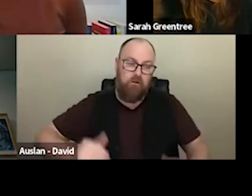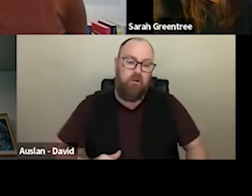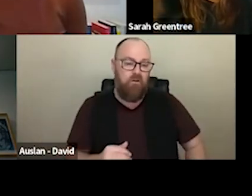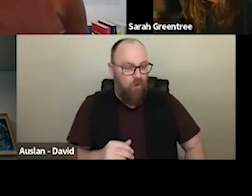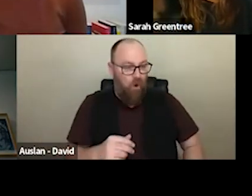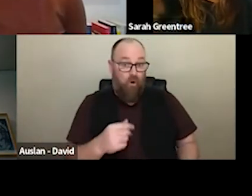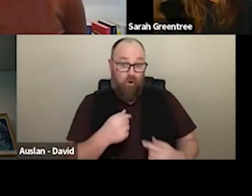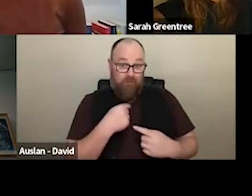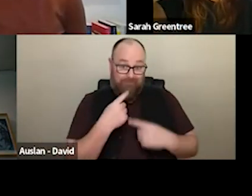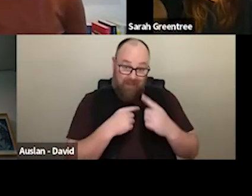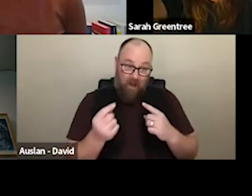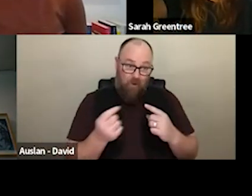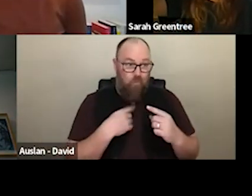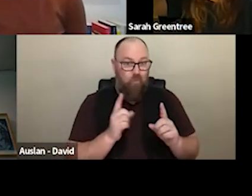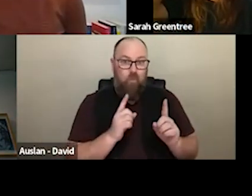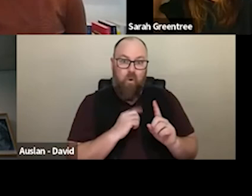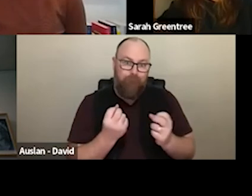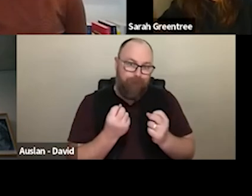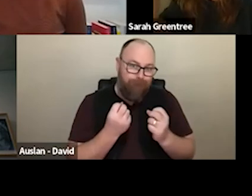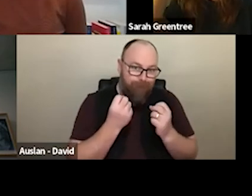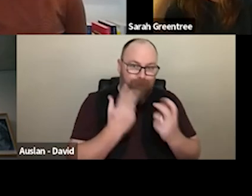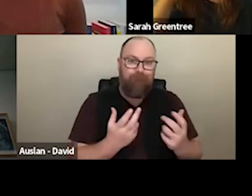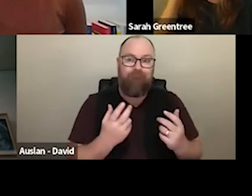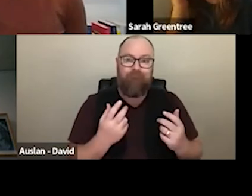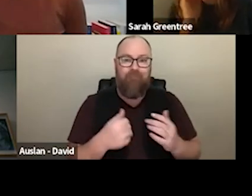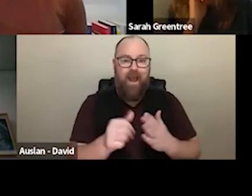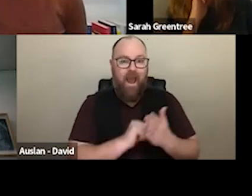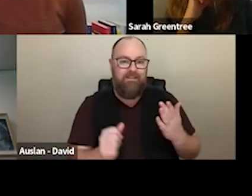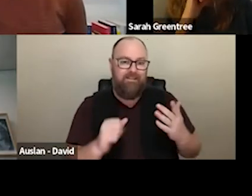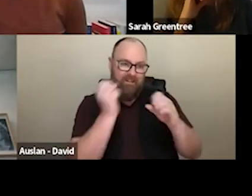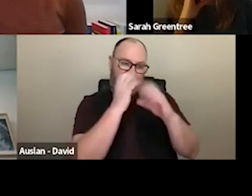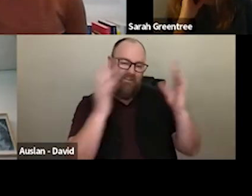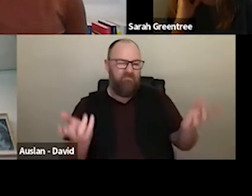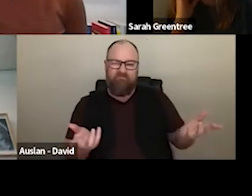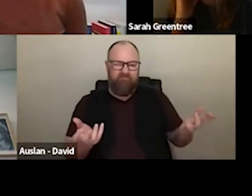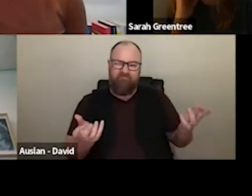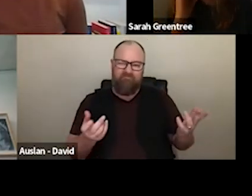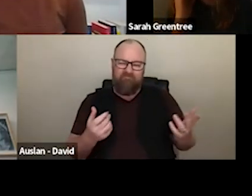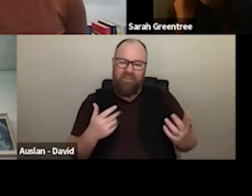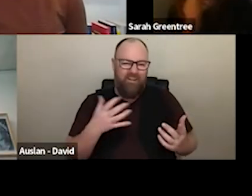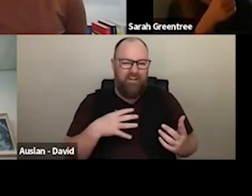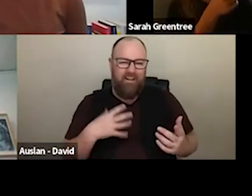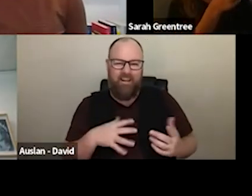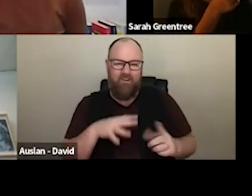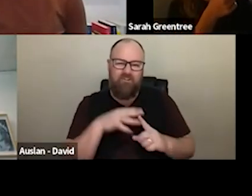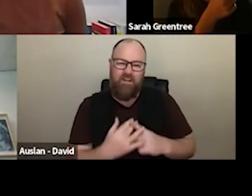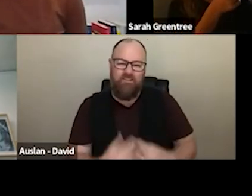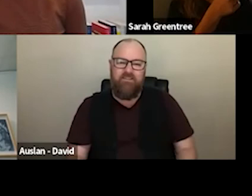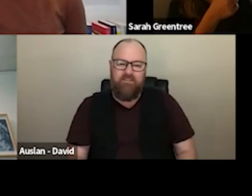in terms of describing what a compelling artistic vision looks like, I think we can only kind of talk about that in the context of kind of how you present that journey over the four years. In terms of the artistic ambition, and